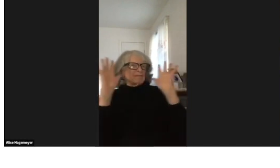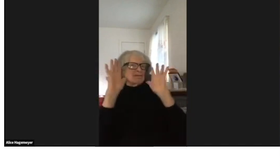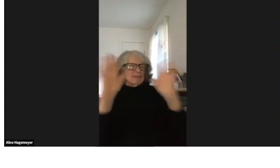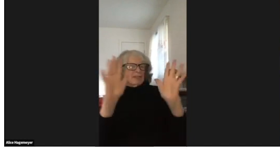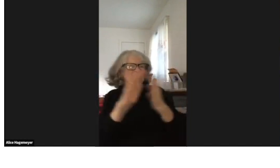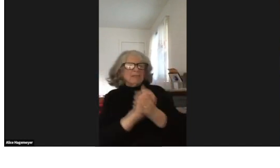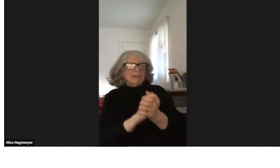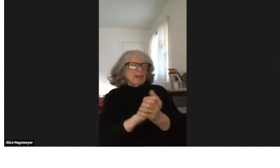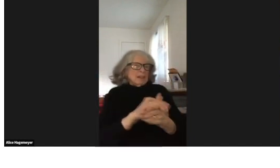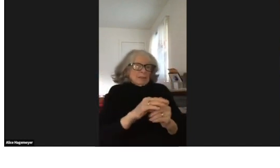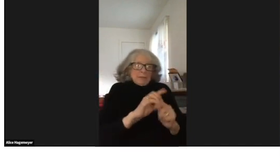for the Deaf and Hard of Hearing.